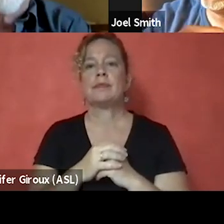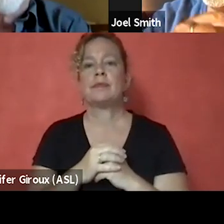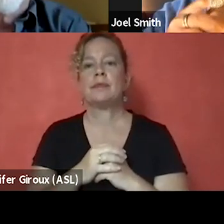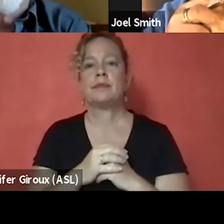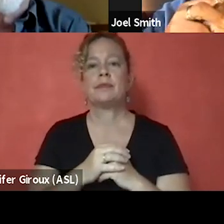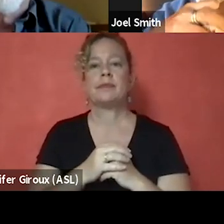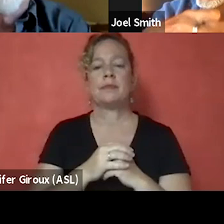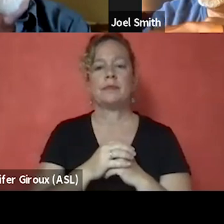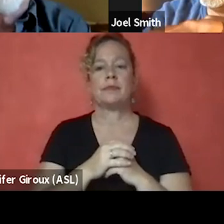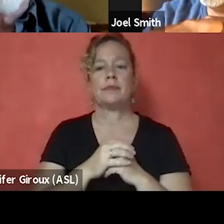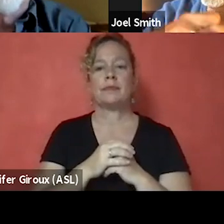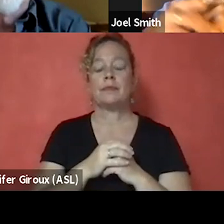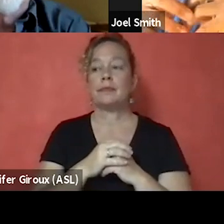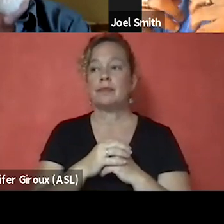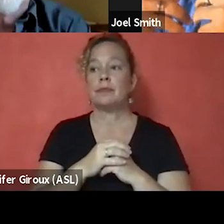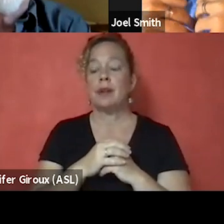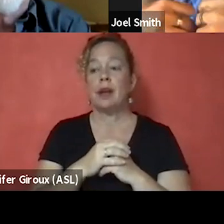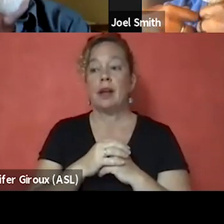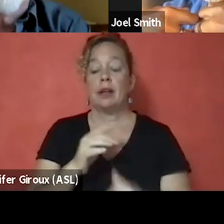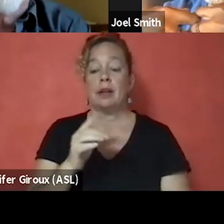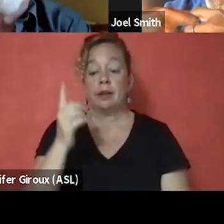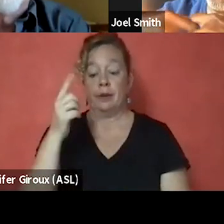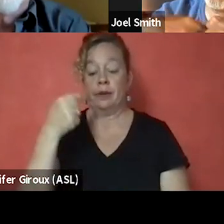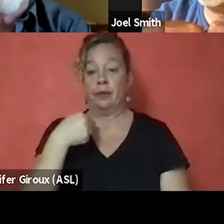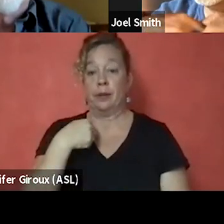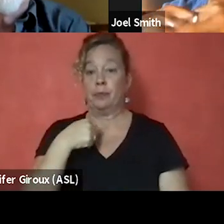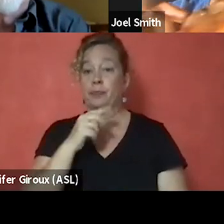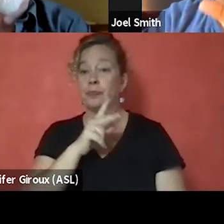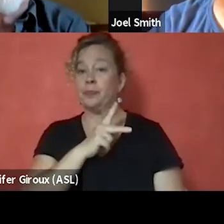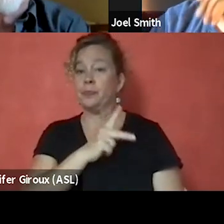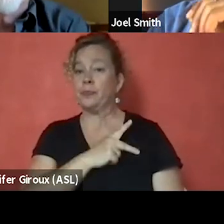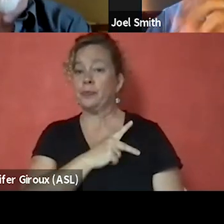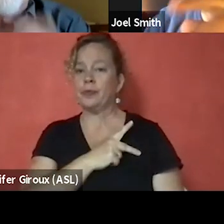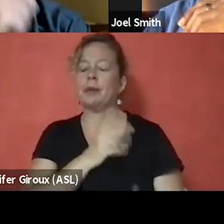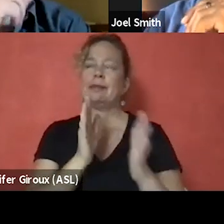I have to say for me, that racism, well, not racism,